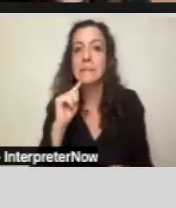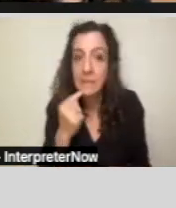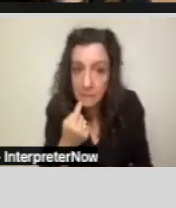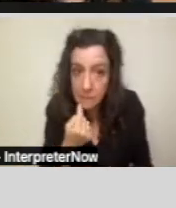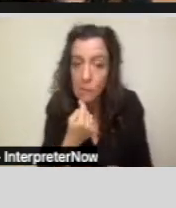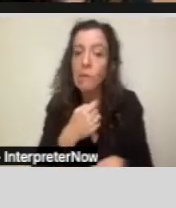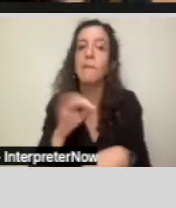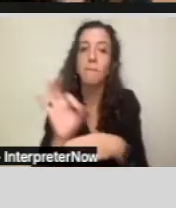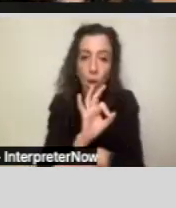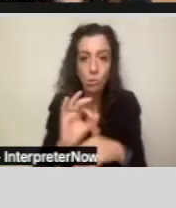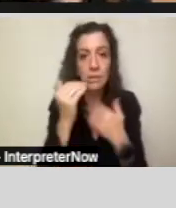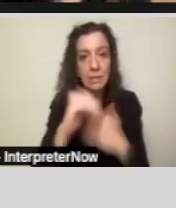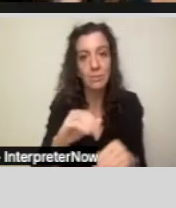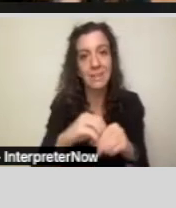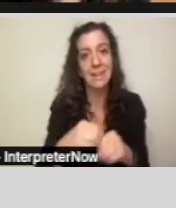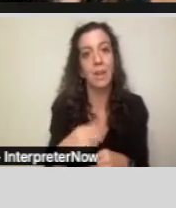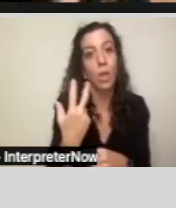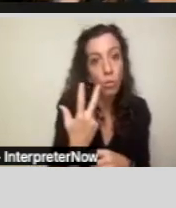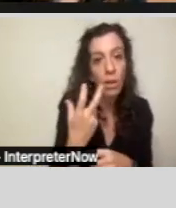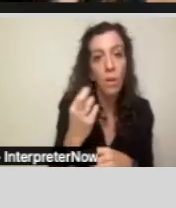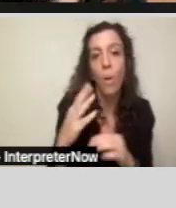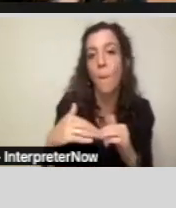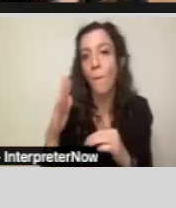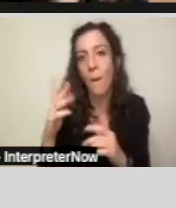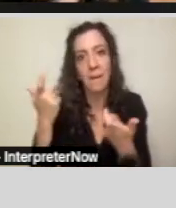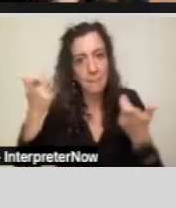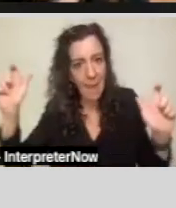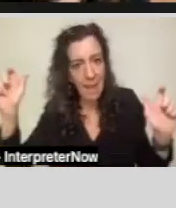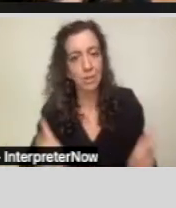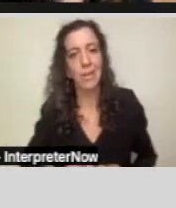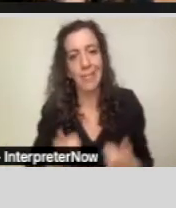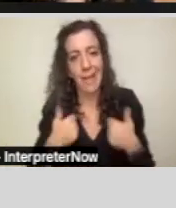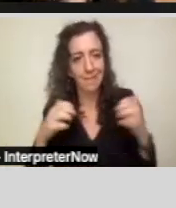limitations in three or four major life activities.